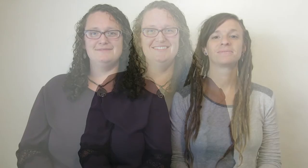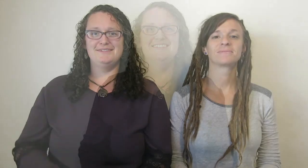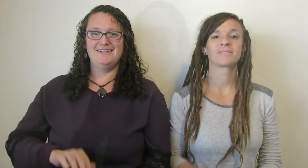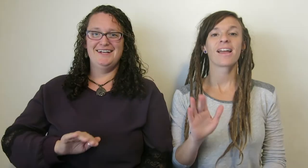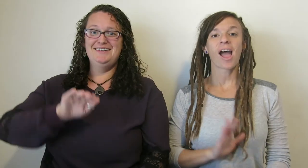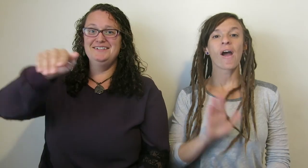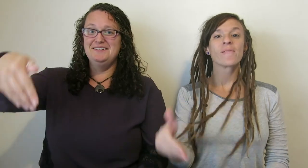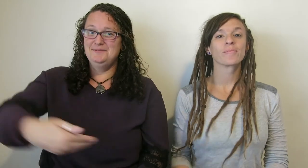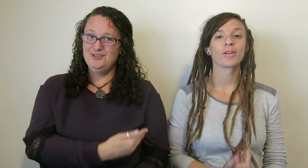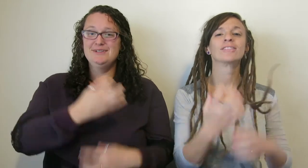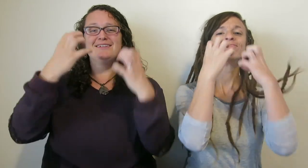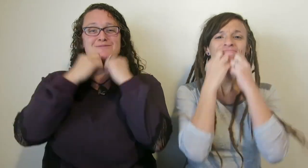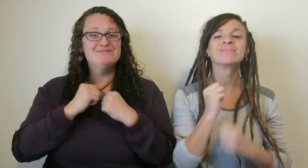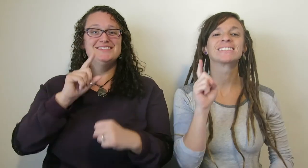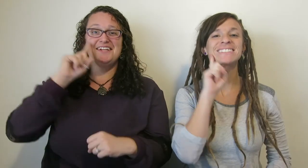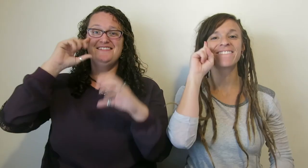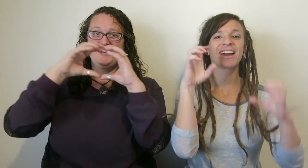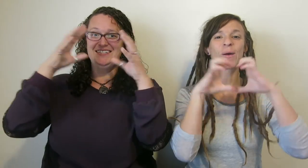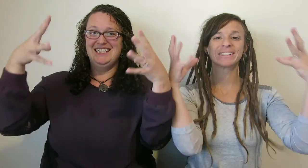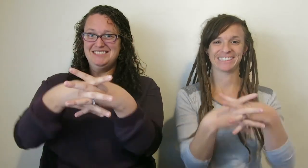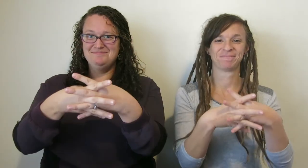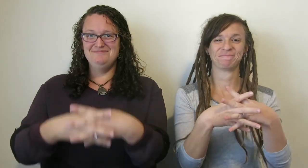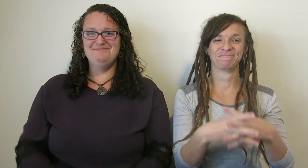Hand Waves Birth Services value Deaf Ecosystem!